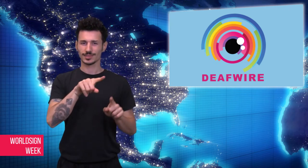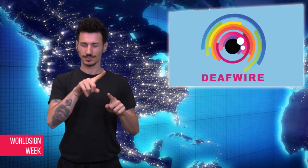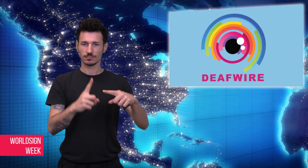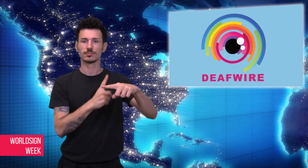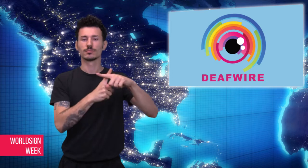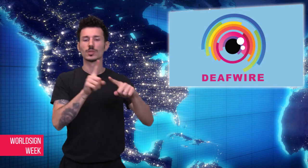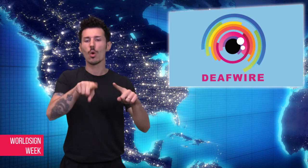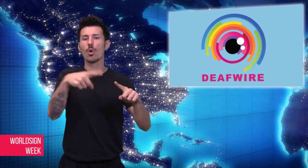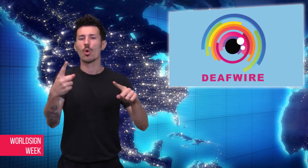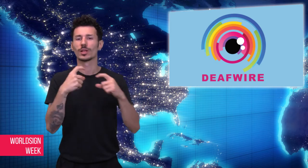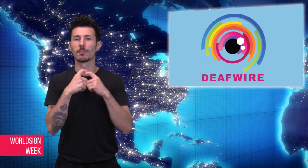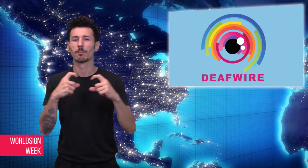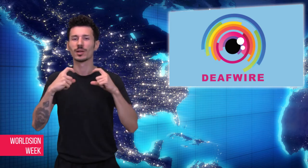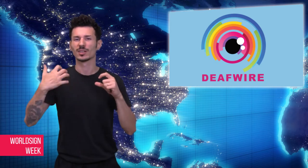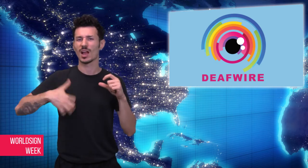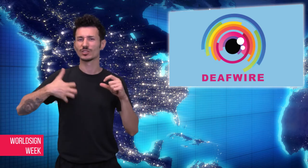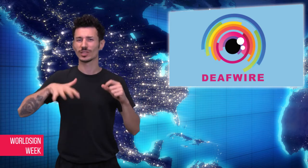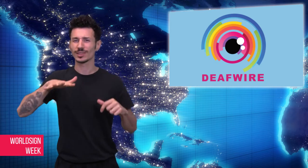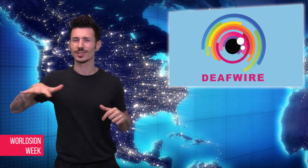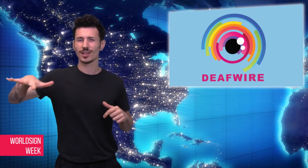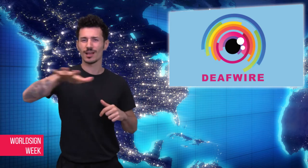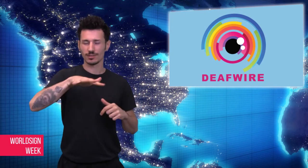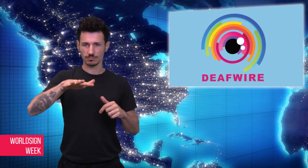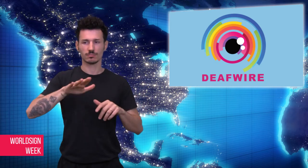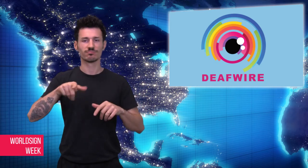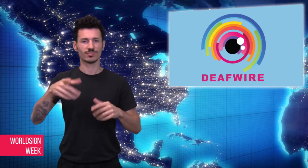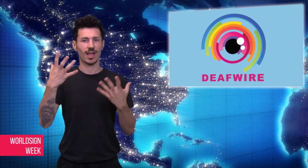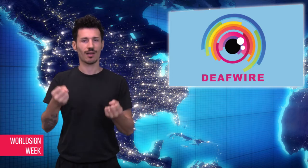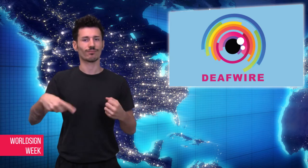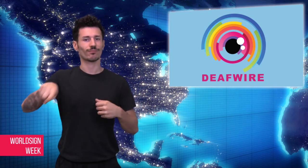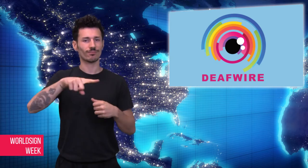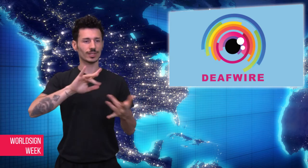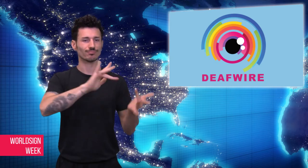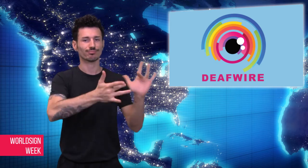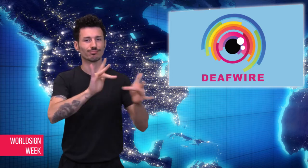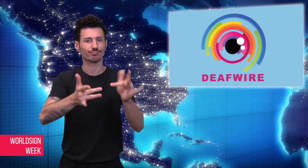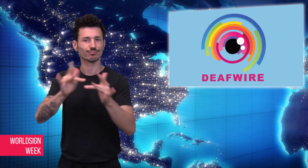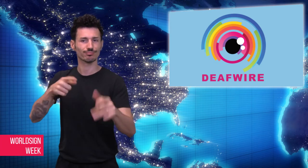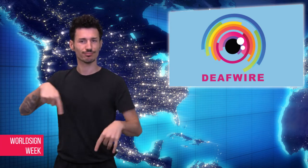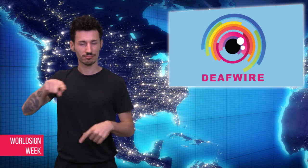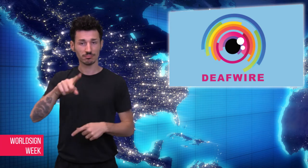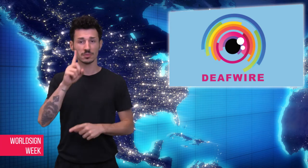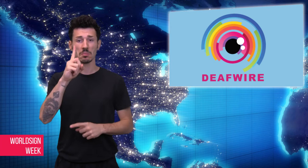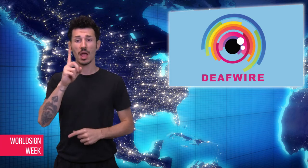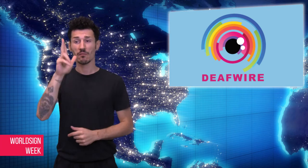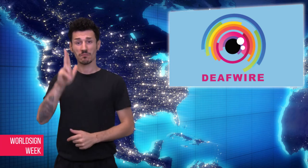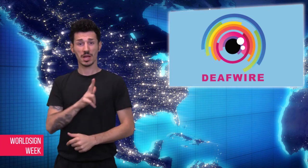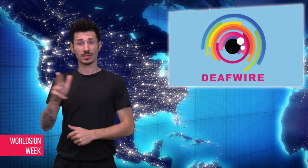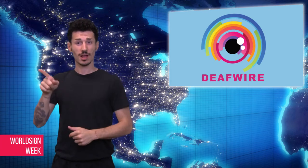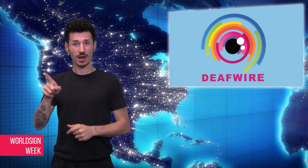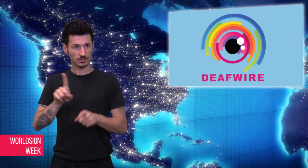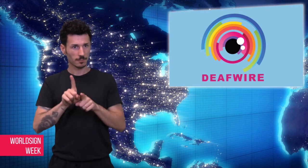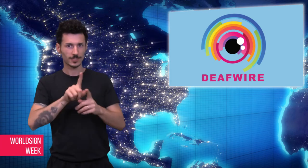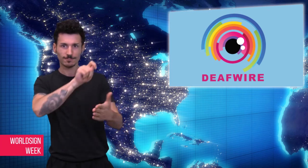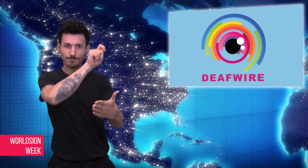priest Corradi for his crime. It is unknown if Corradi is the person of